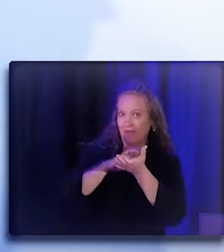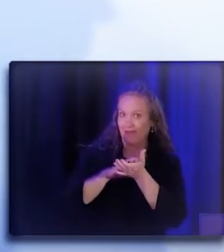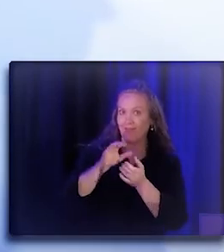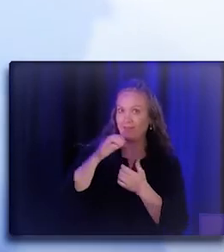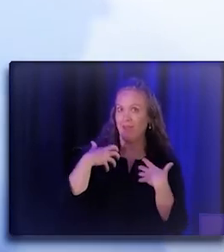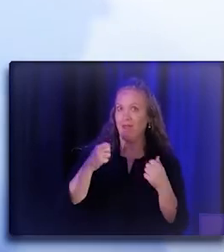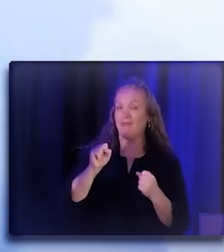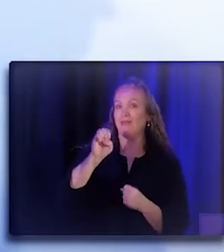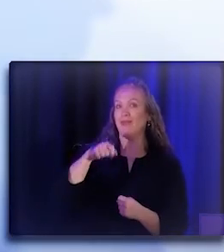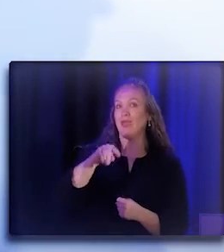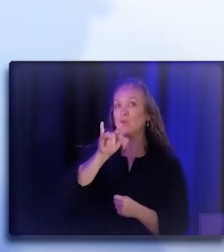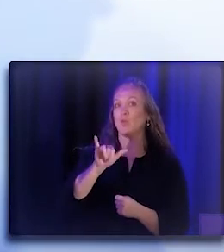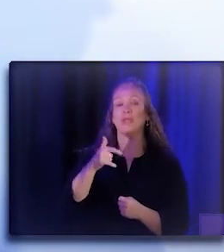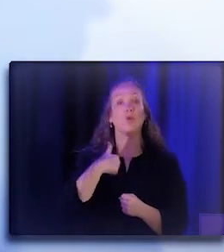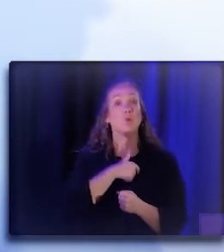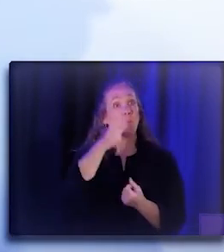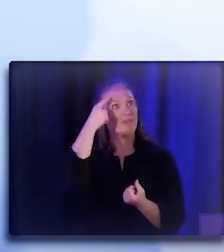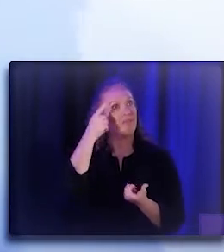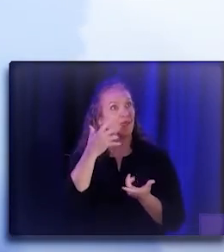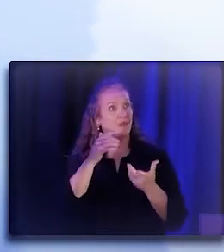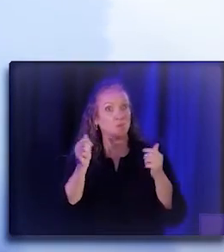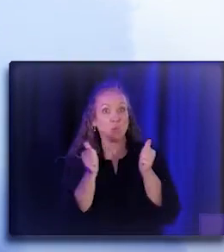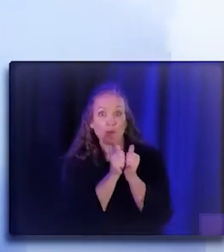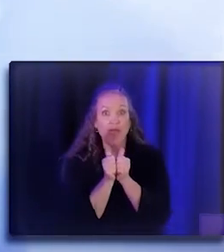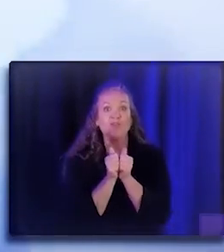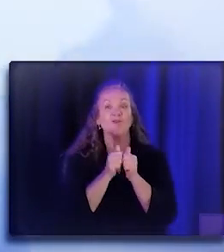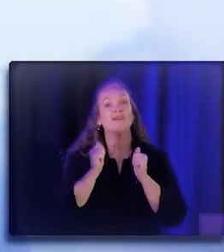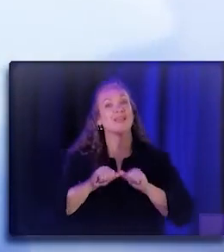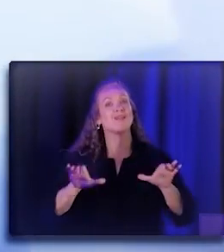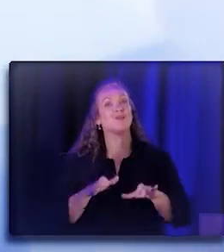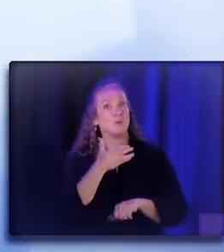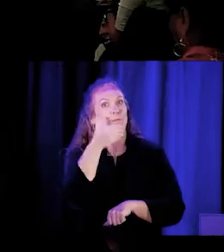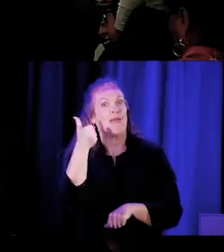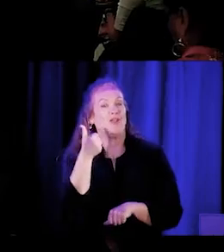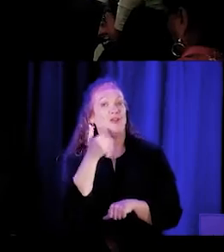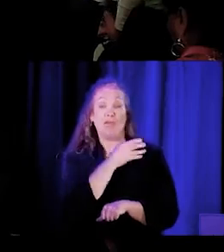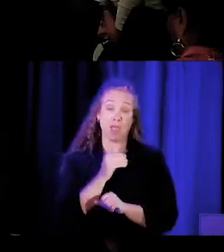we can do it better and best. (audience applauding)